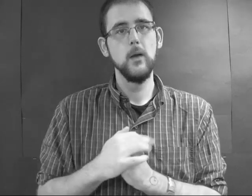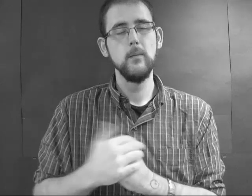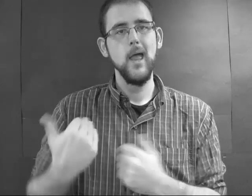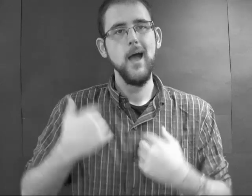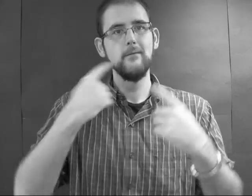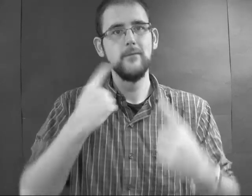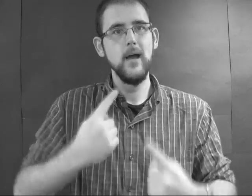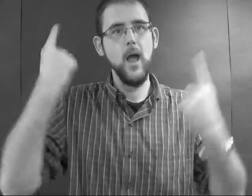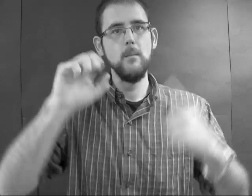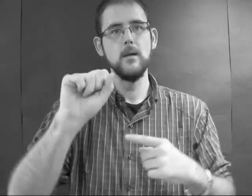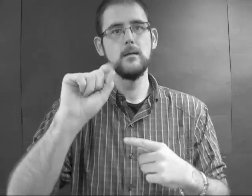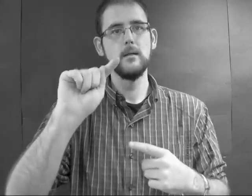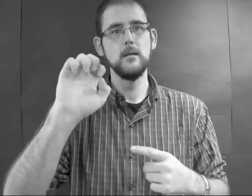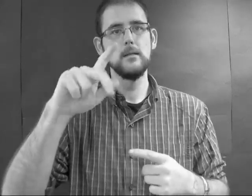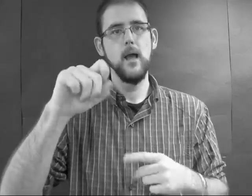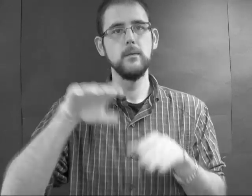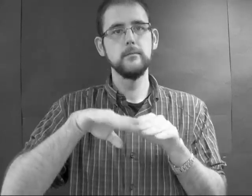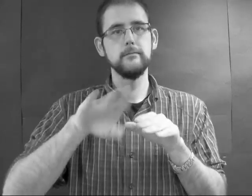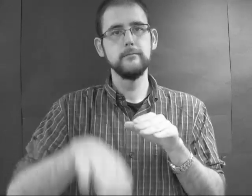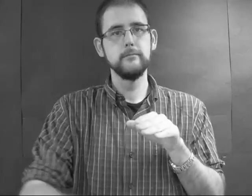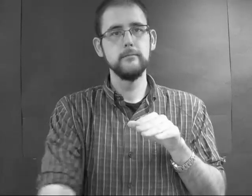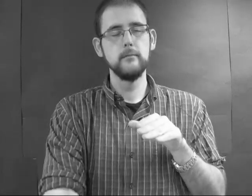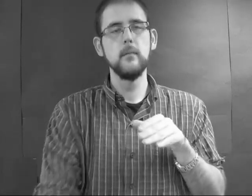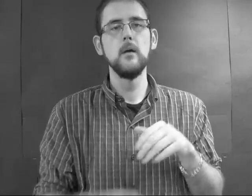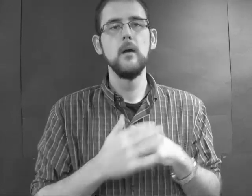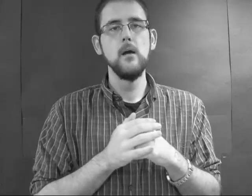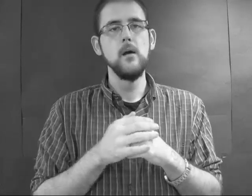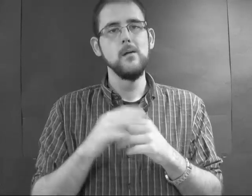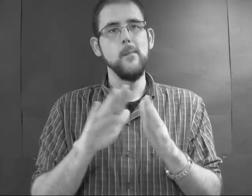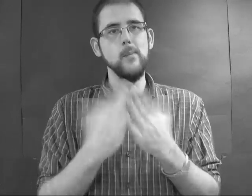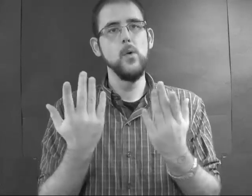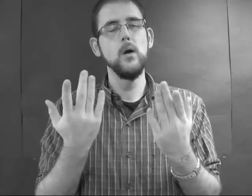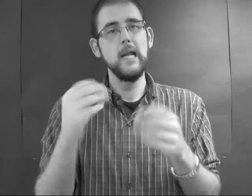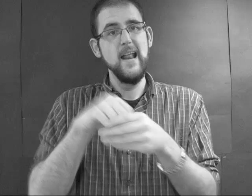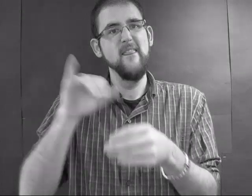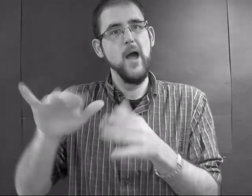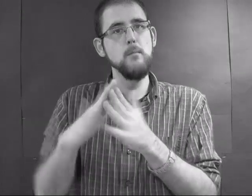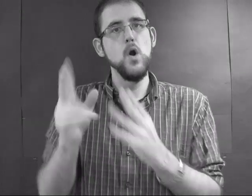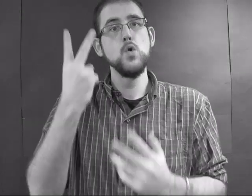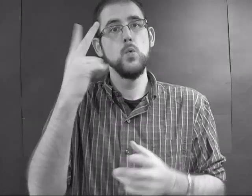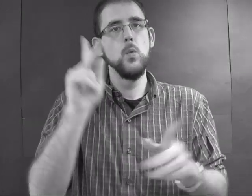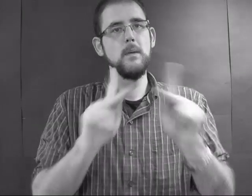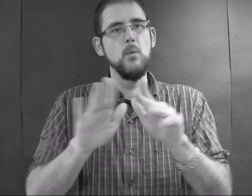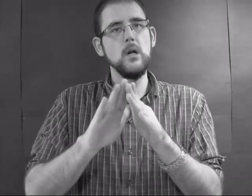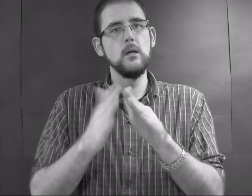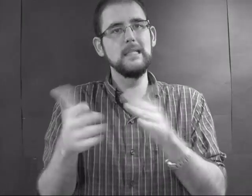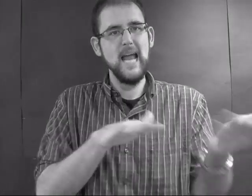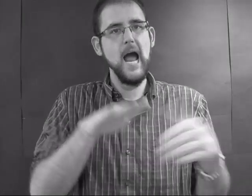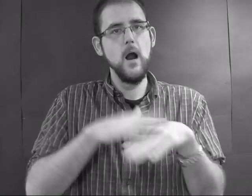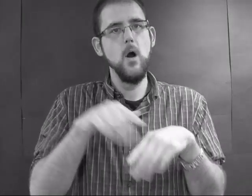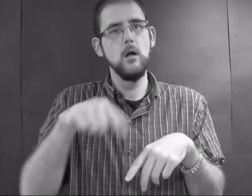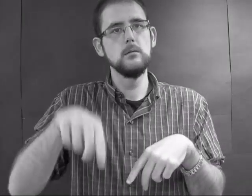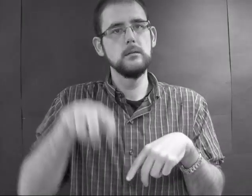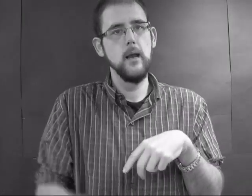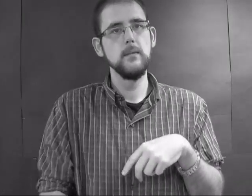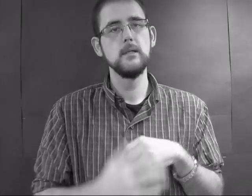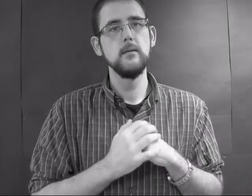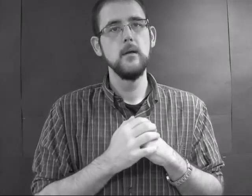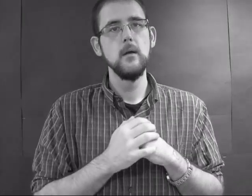there are some famous steps, and in this book, two people die there.